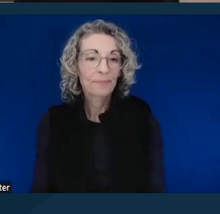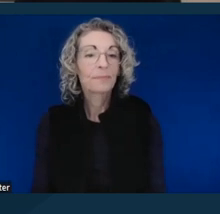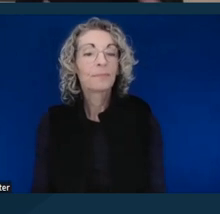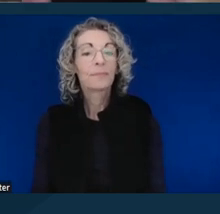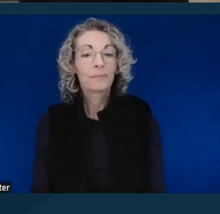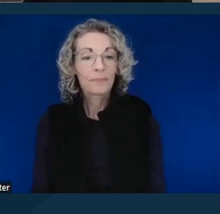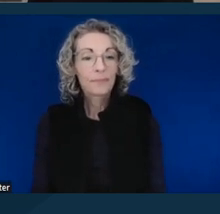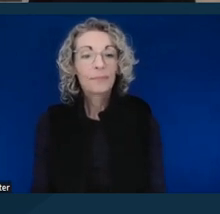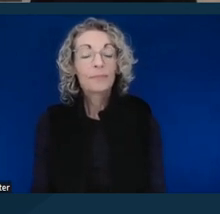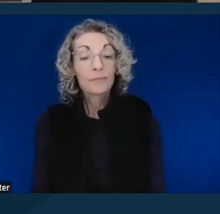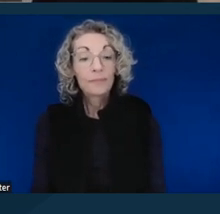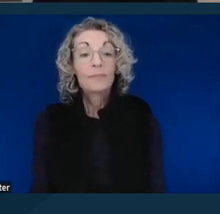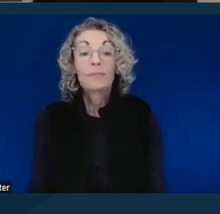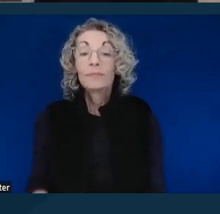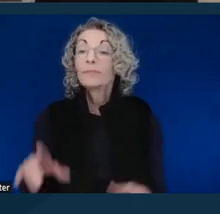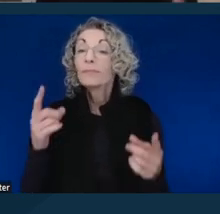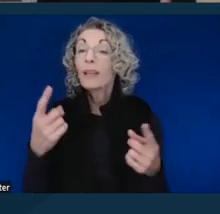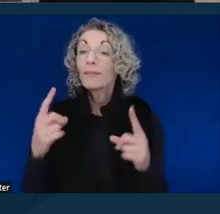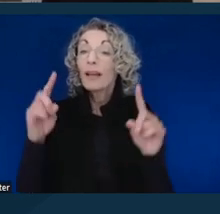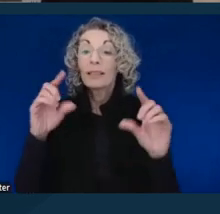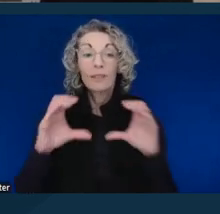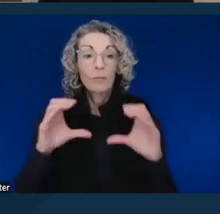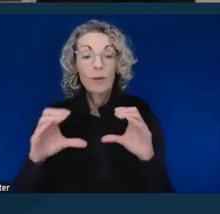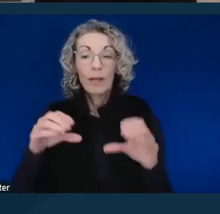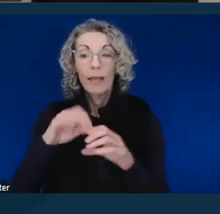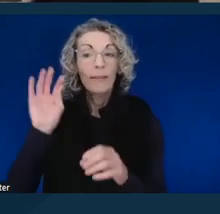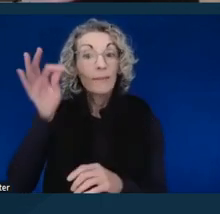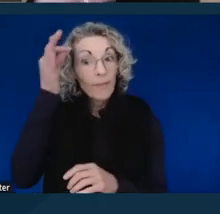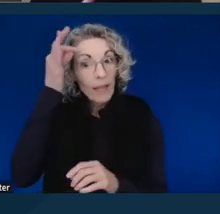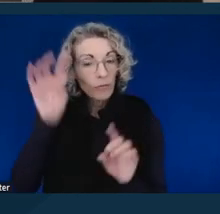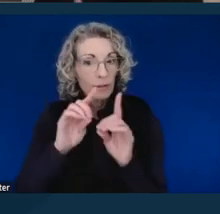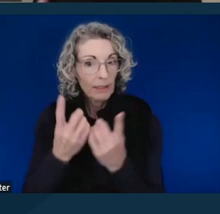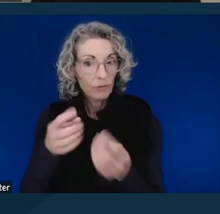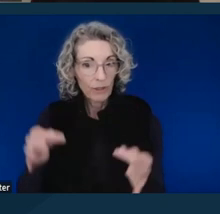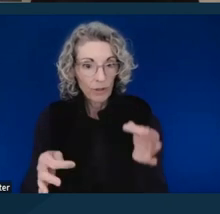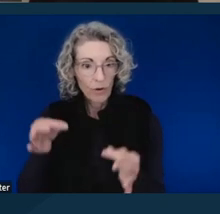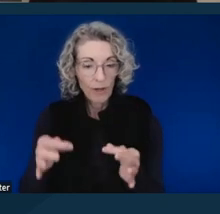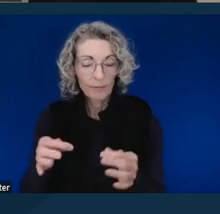So, effective communication in the federal district courts. The ADA and Section 504